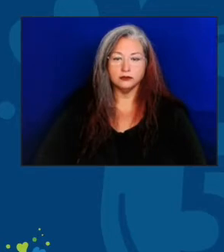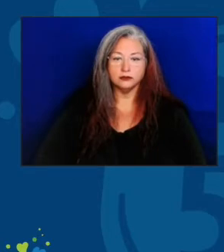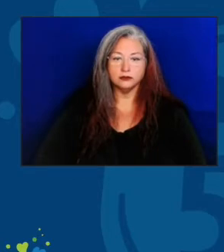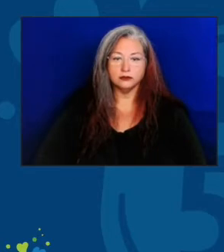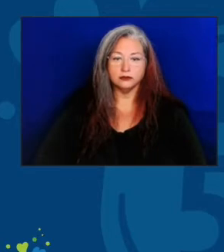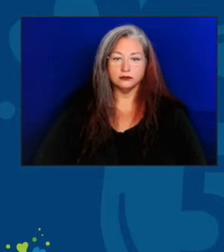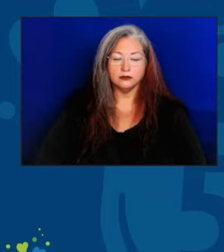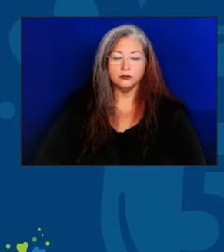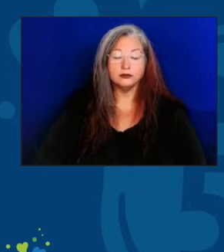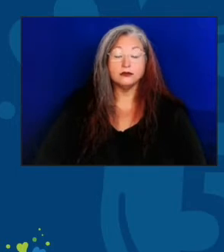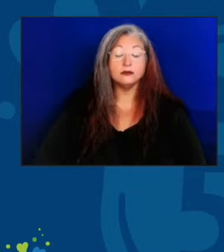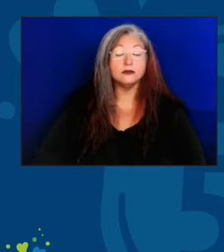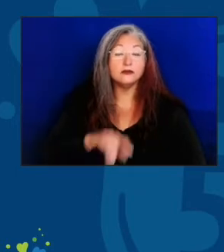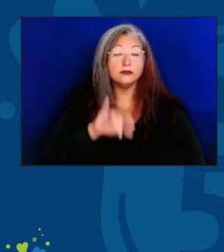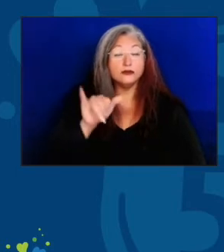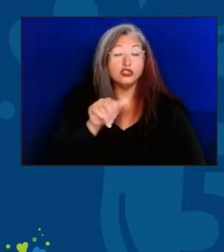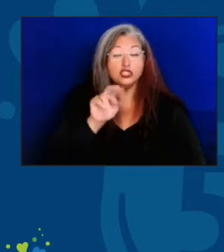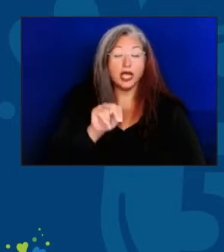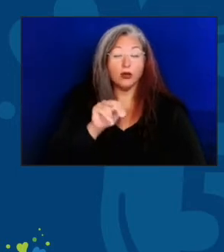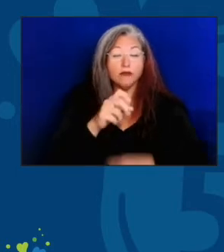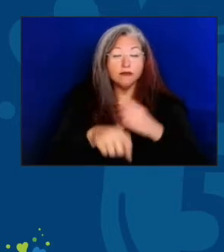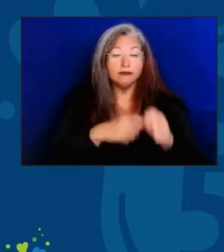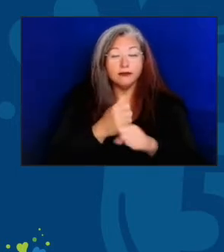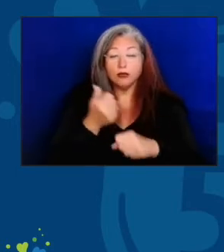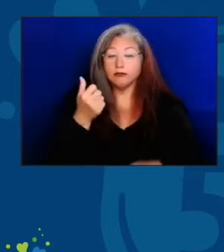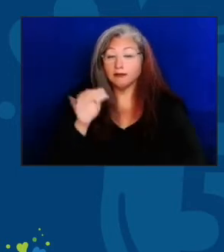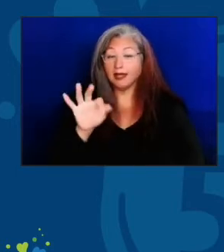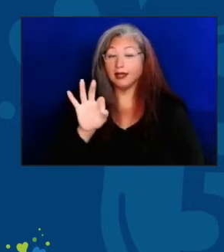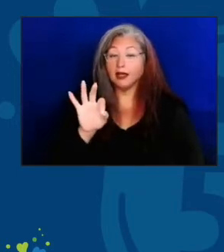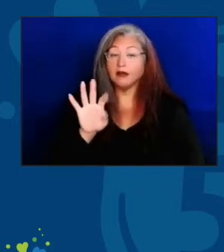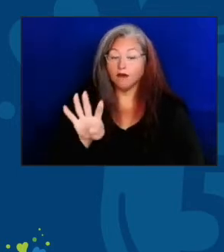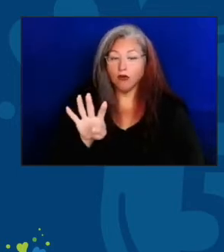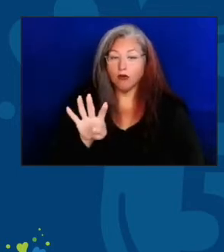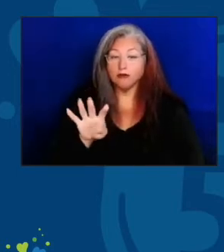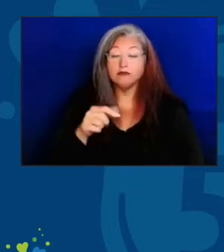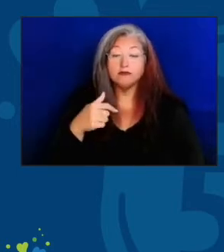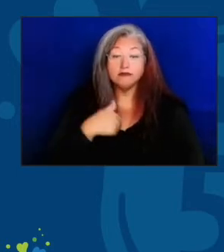In January of 1994, I got a chance